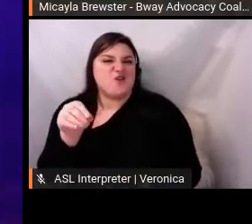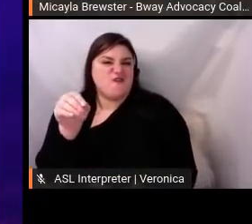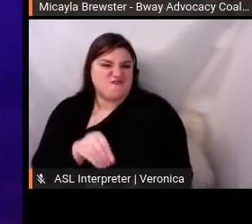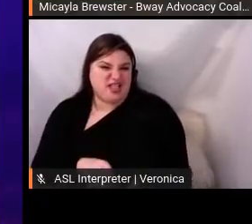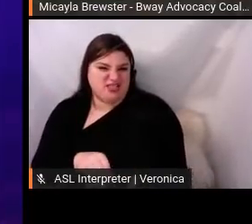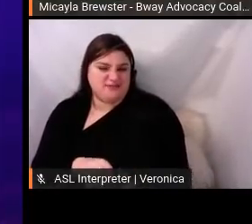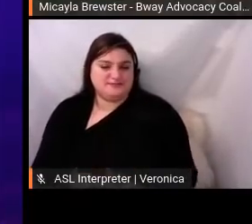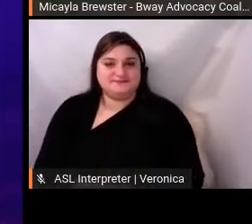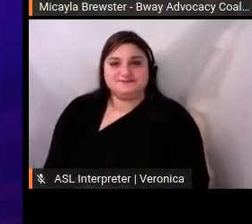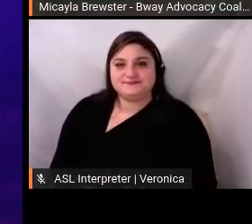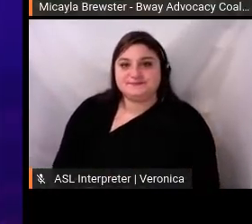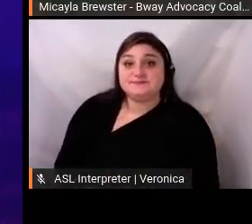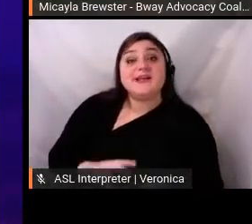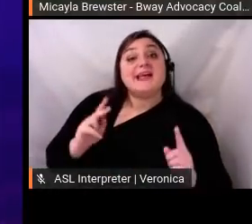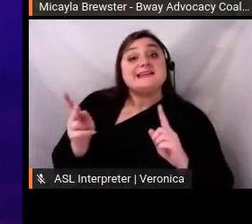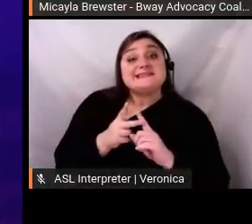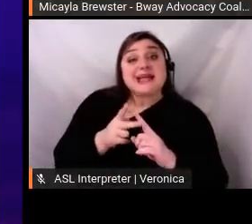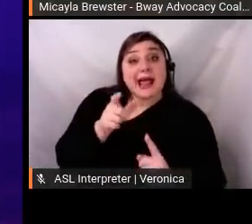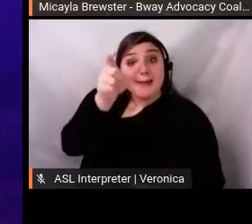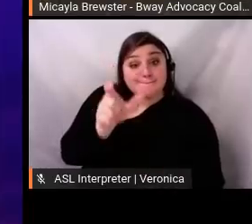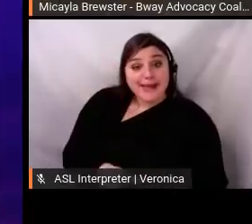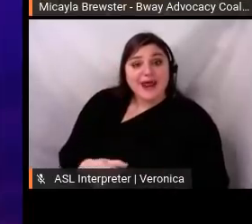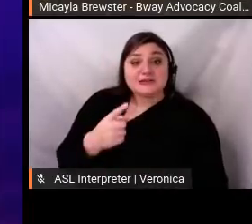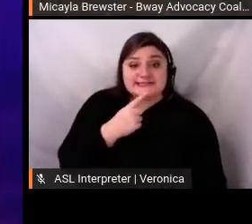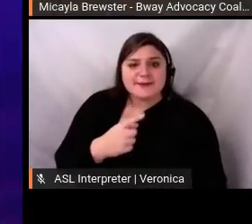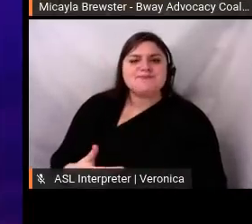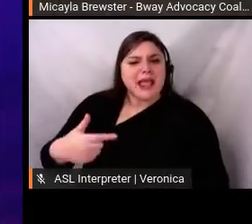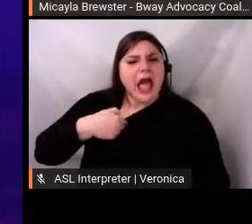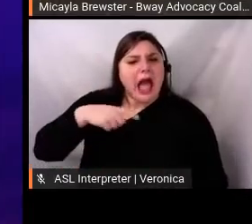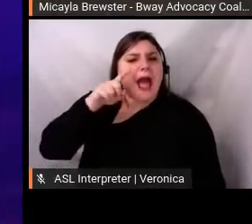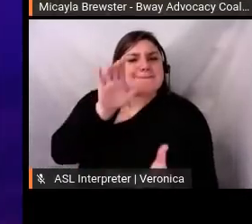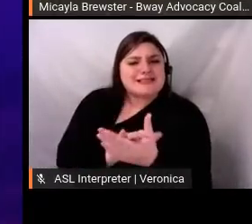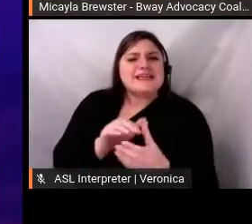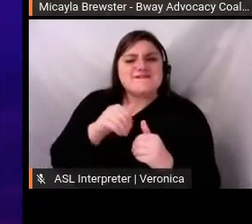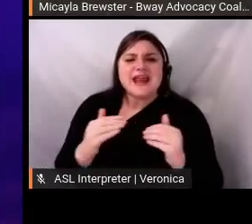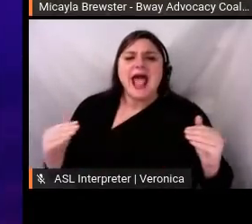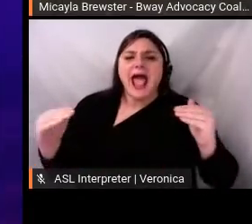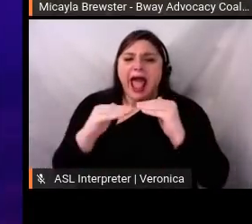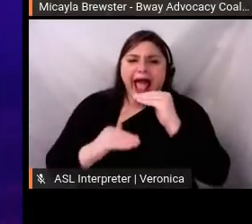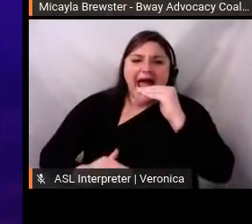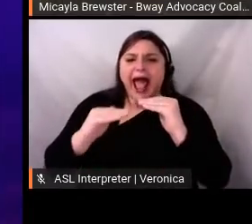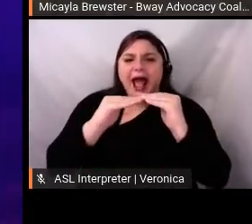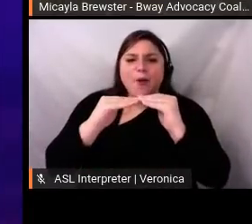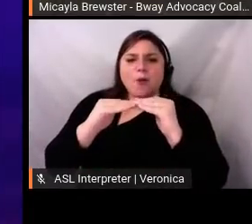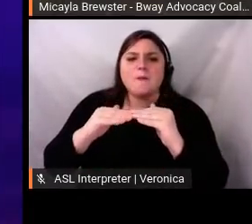antiracist theater landscape looks like, dot dot dot. And then the third